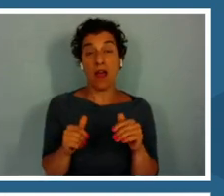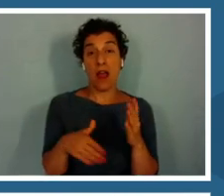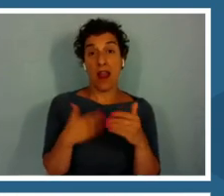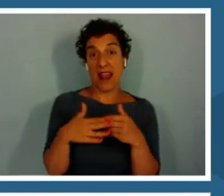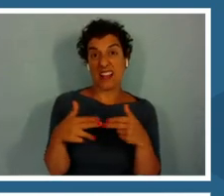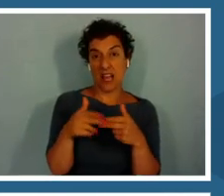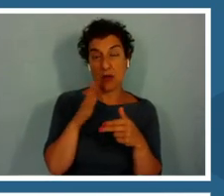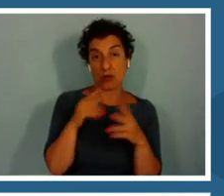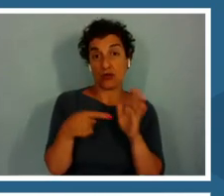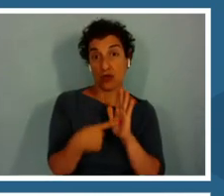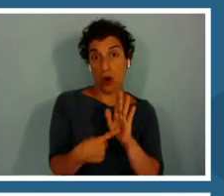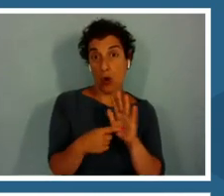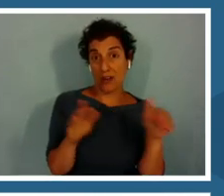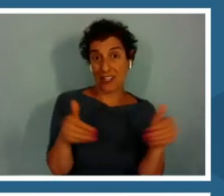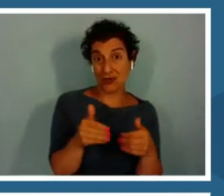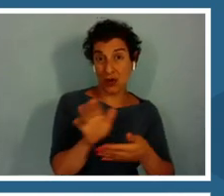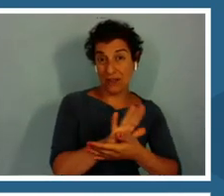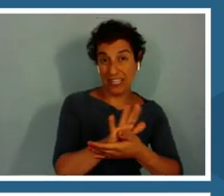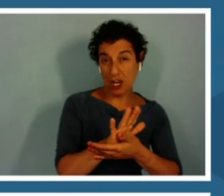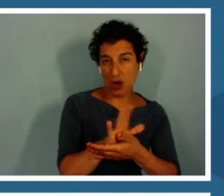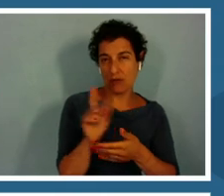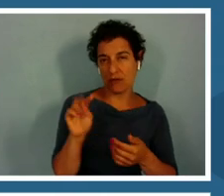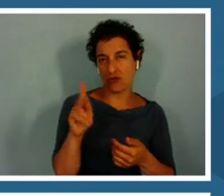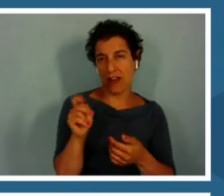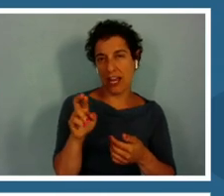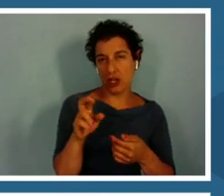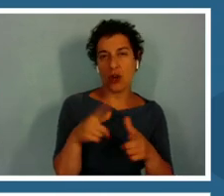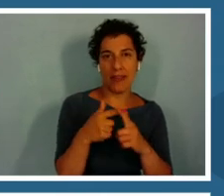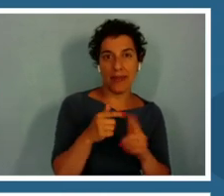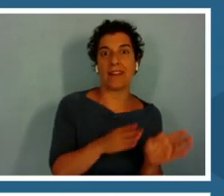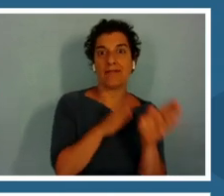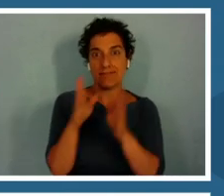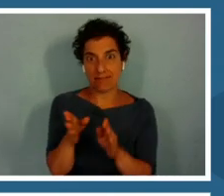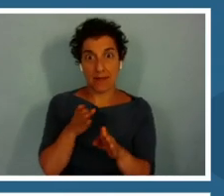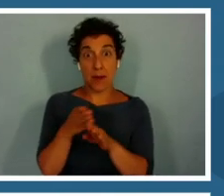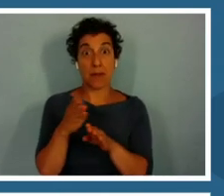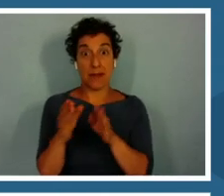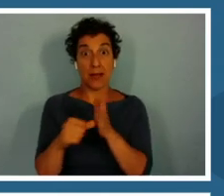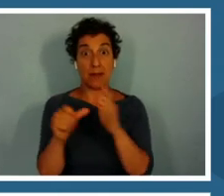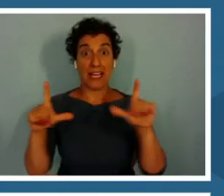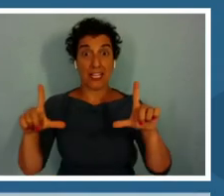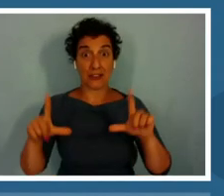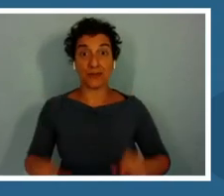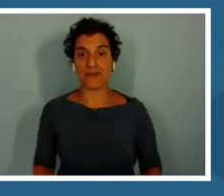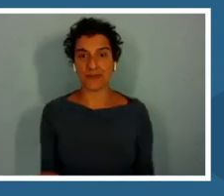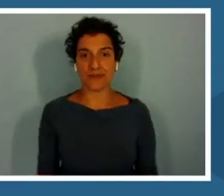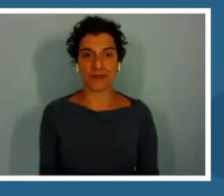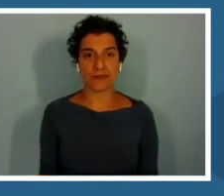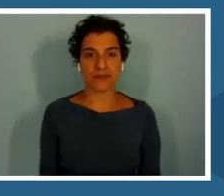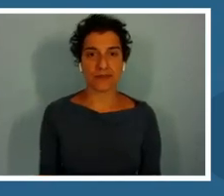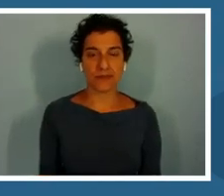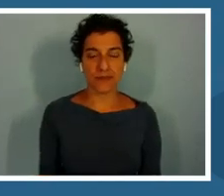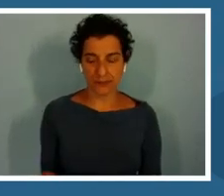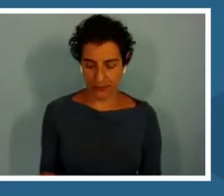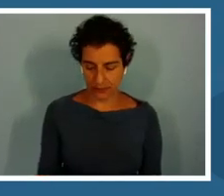By the introduction trailer and jump to the main page from there. All right.